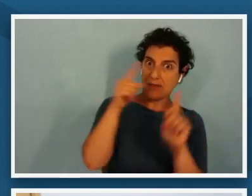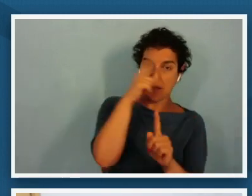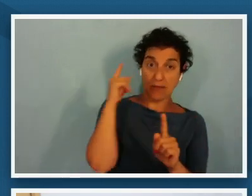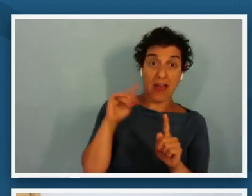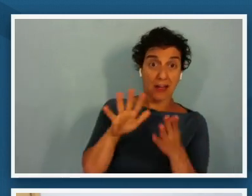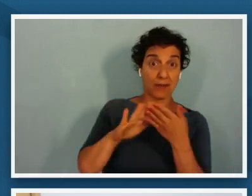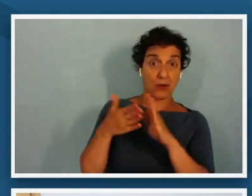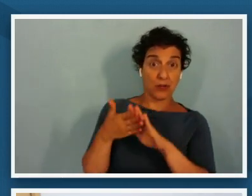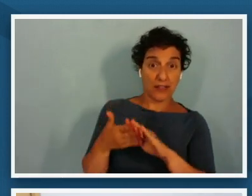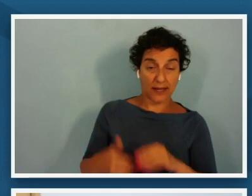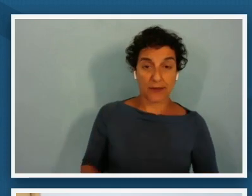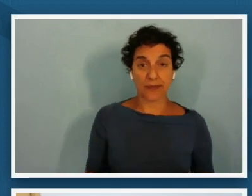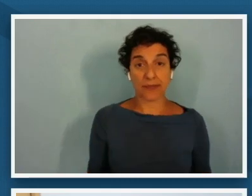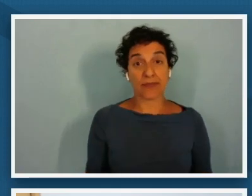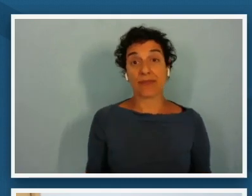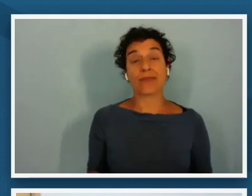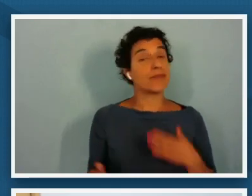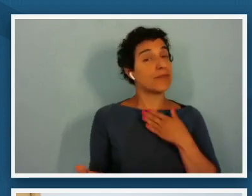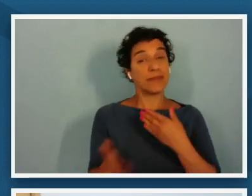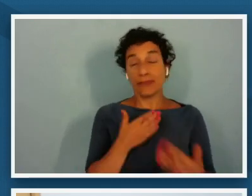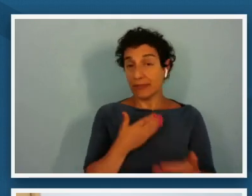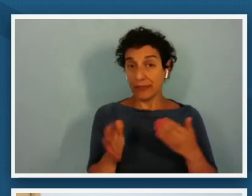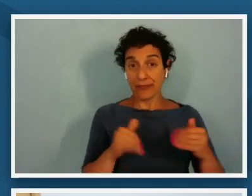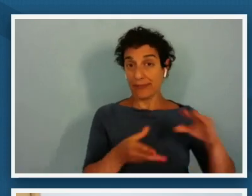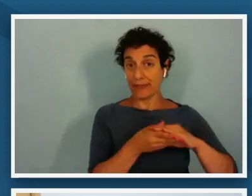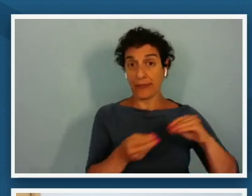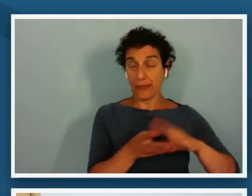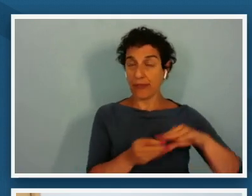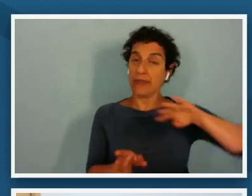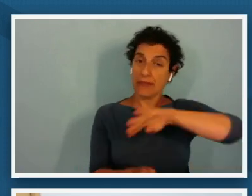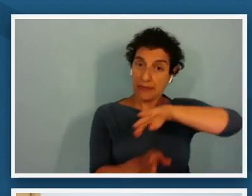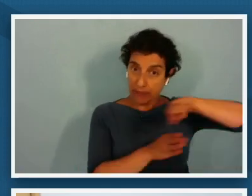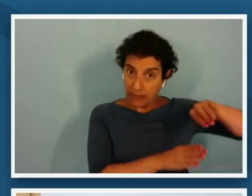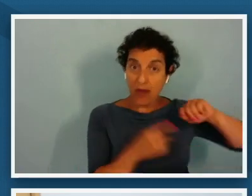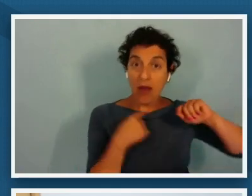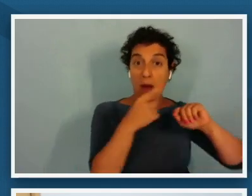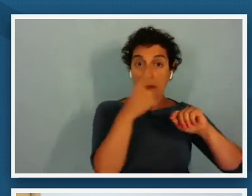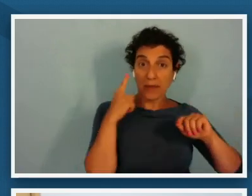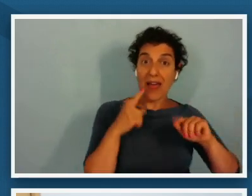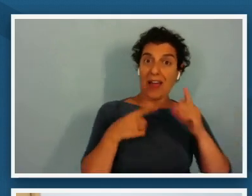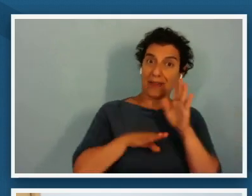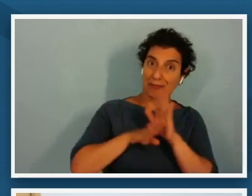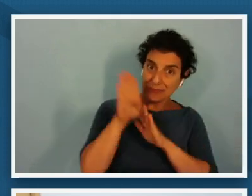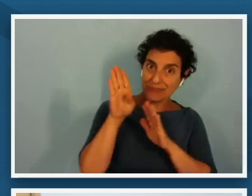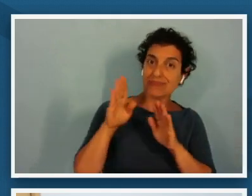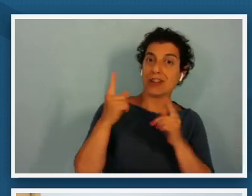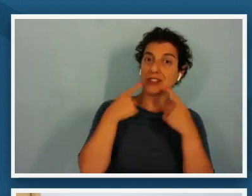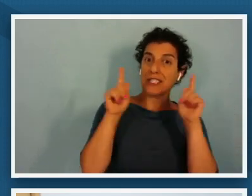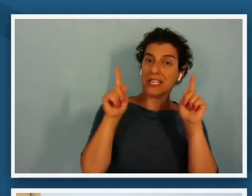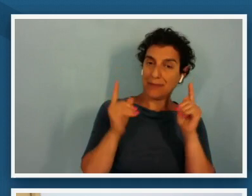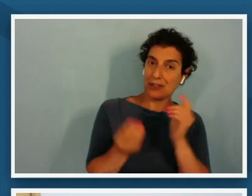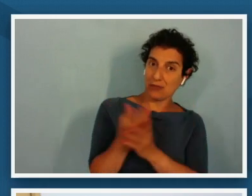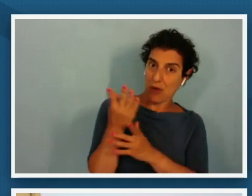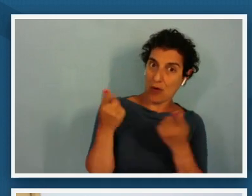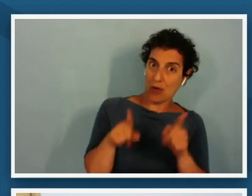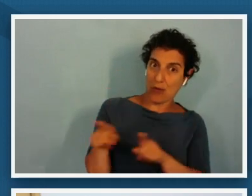in spite of this backdrop black achievement growth and flourishing continued to occur